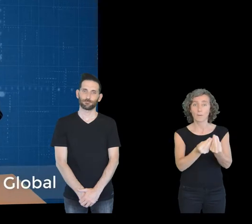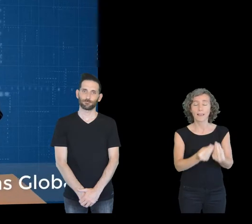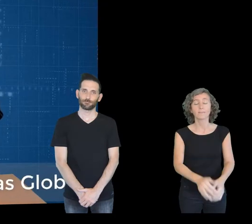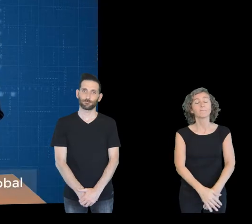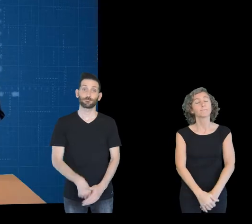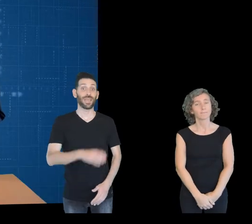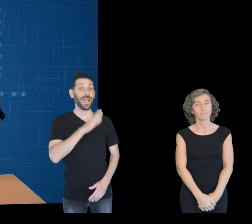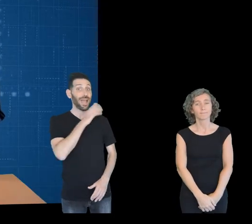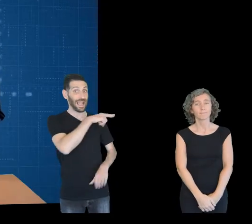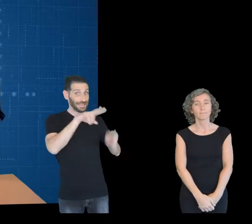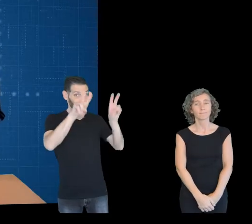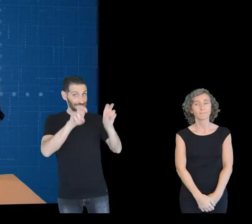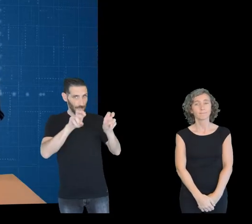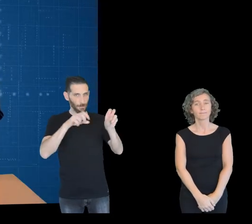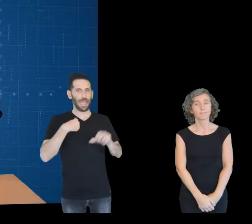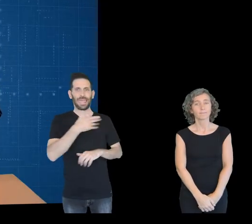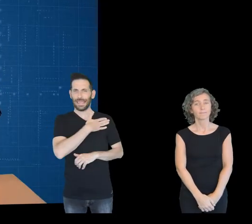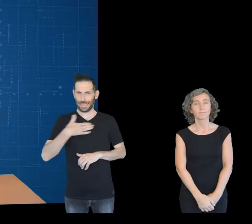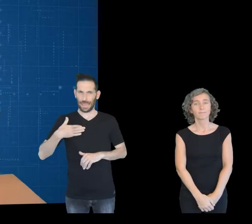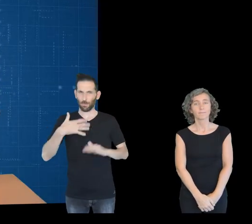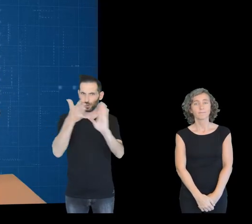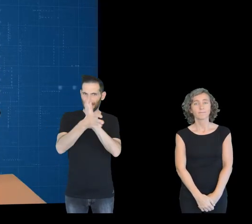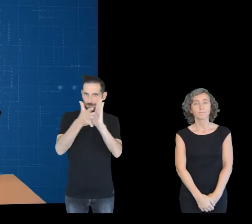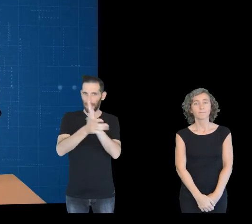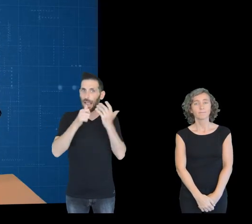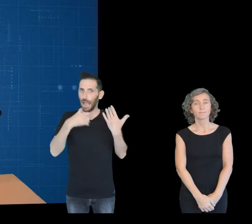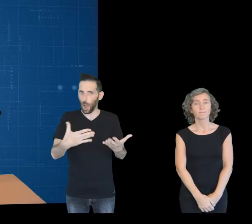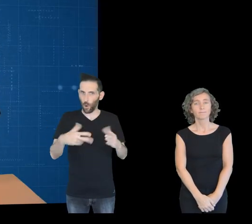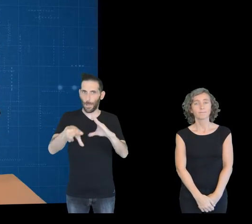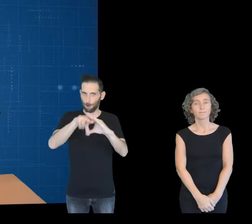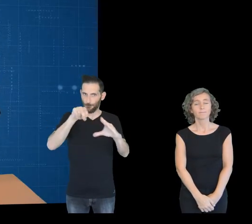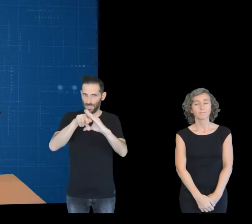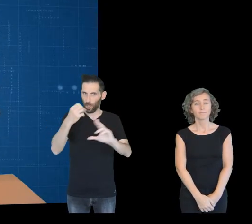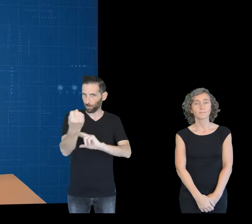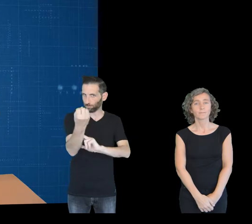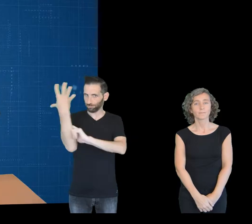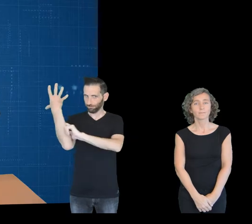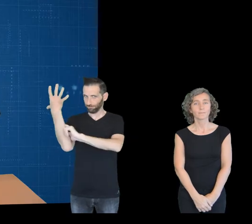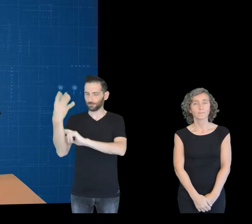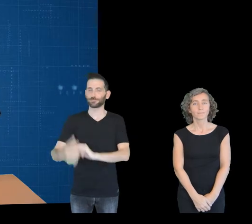And this is exactly what we want to talk about in this video.